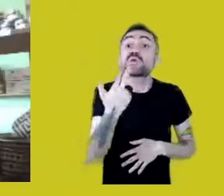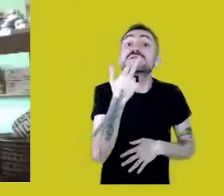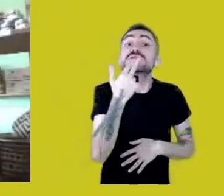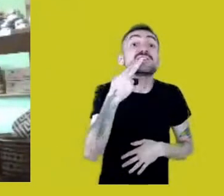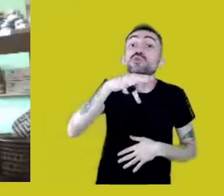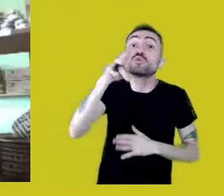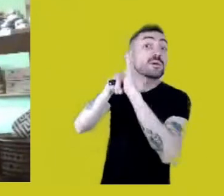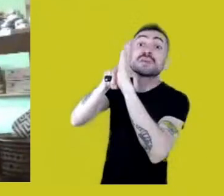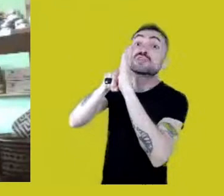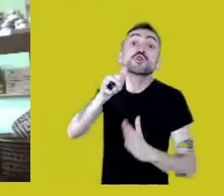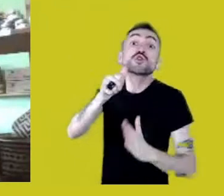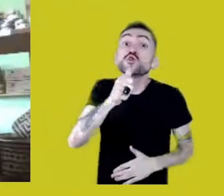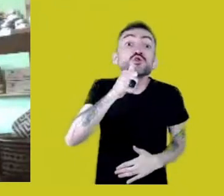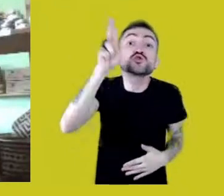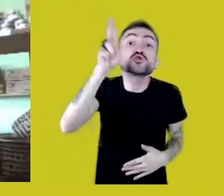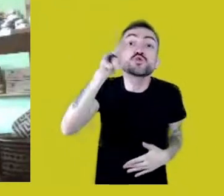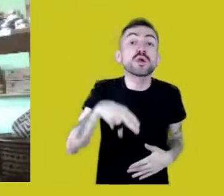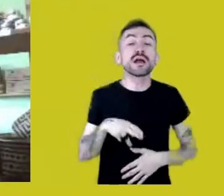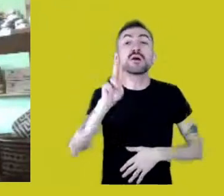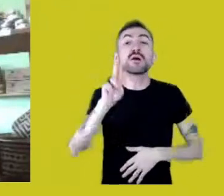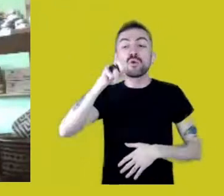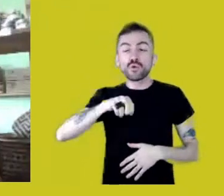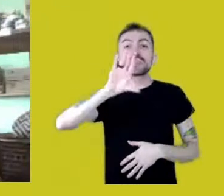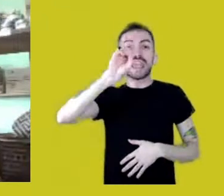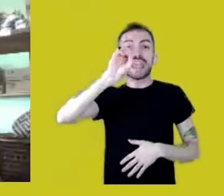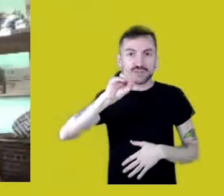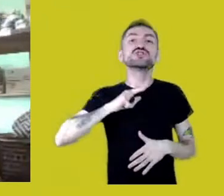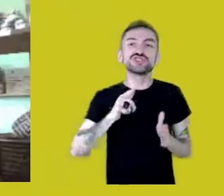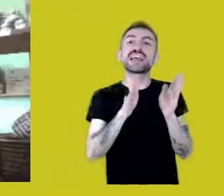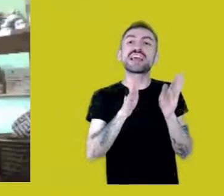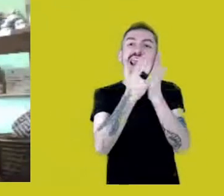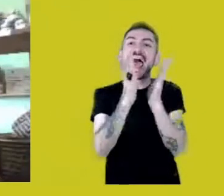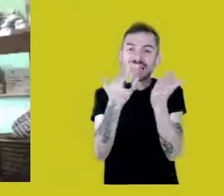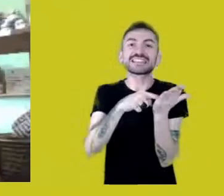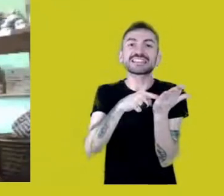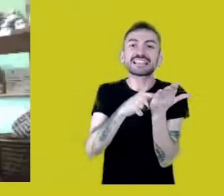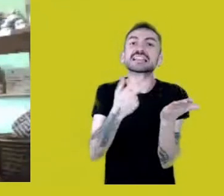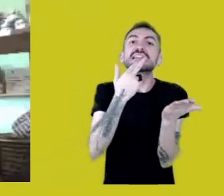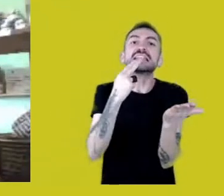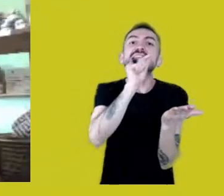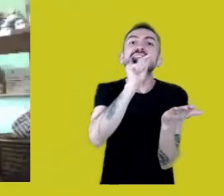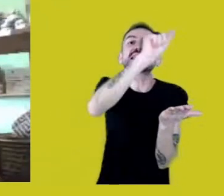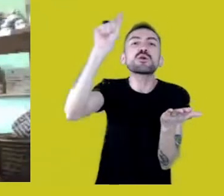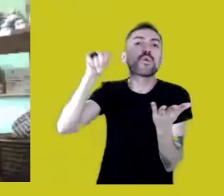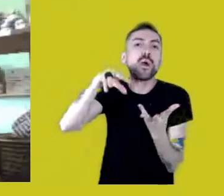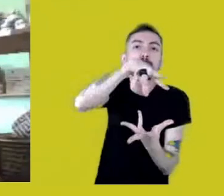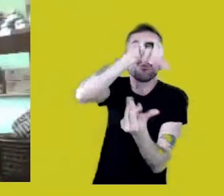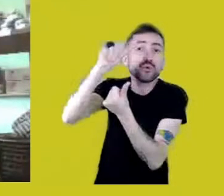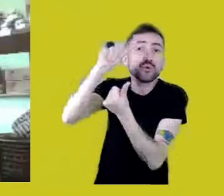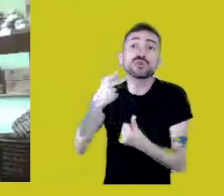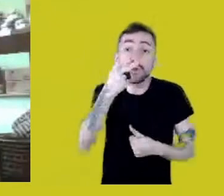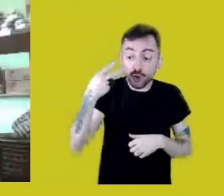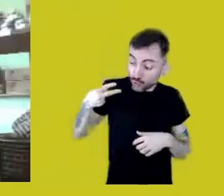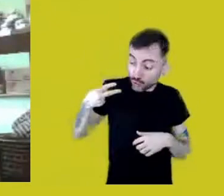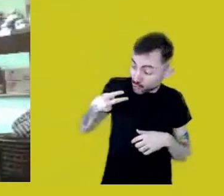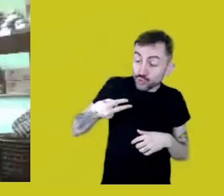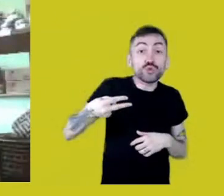UNESCO’s Atlas of the World’s Languages in Danger of Disappearing reports that a language disappears in the world every two weeks.